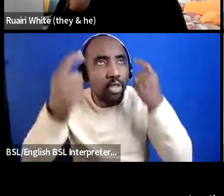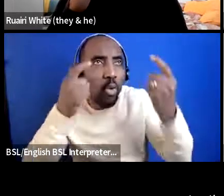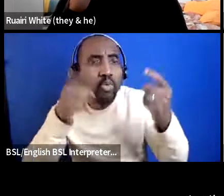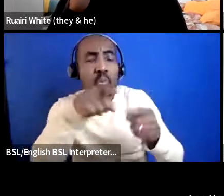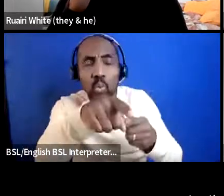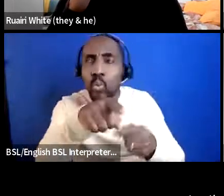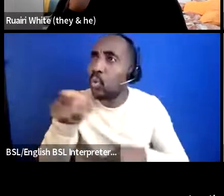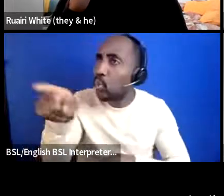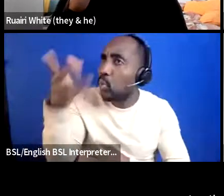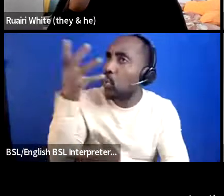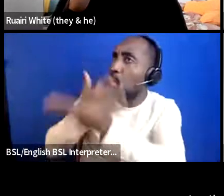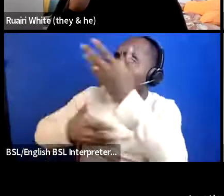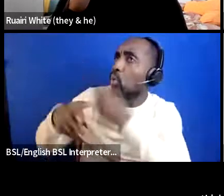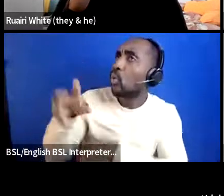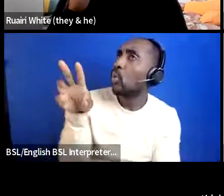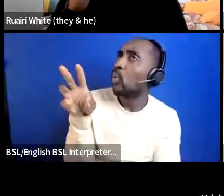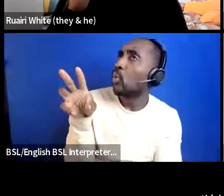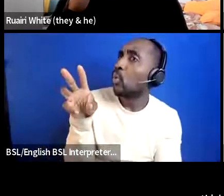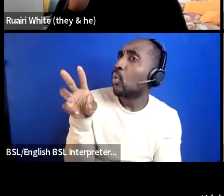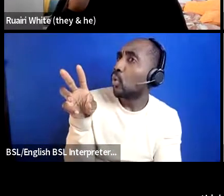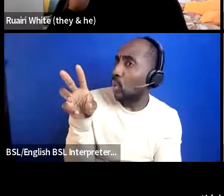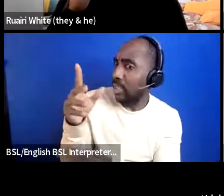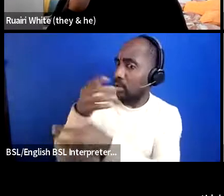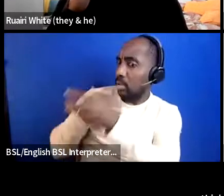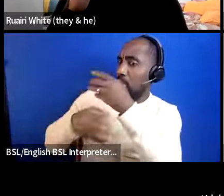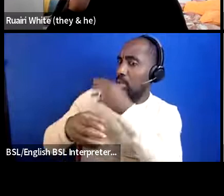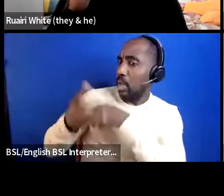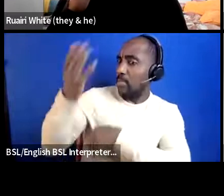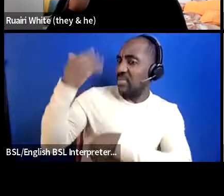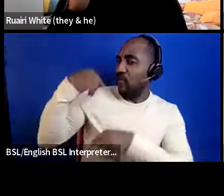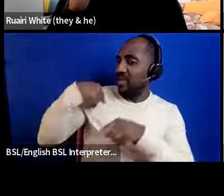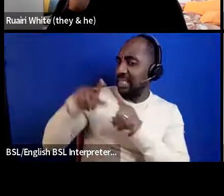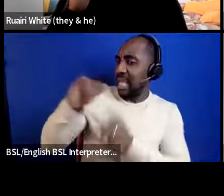they were and now look what they are doing and where they are now they that really motivates